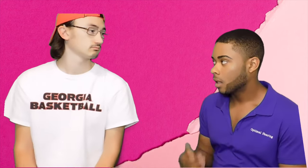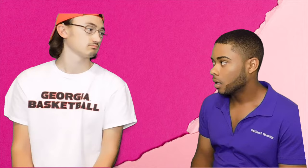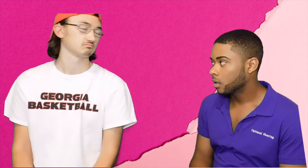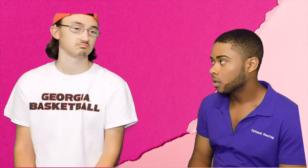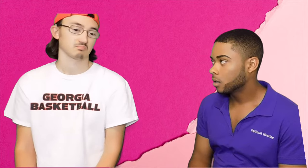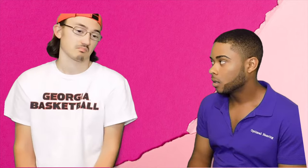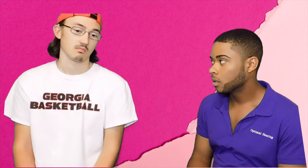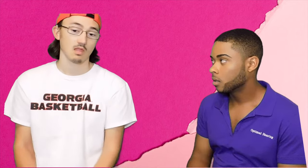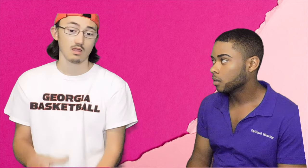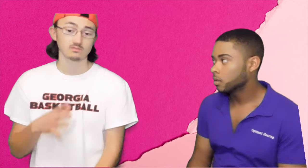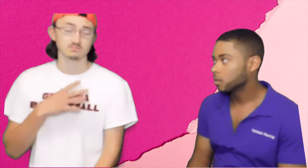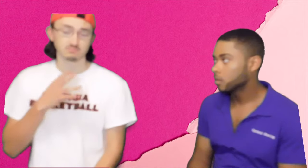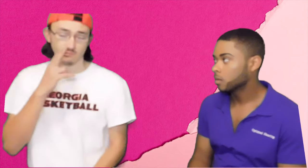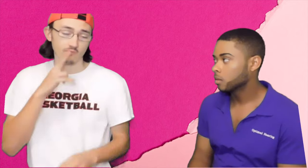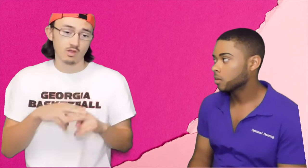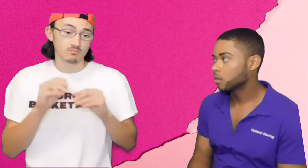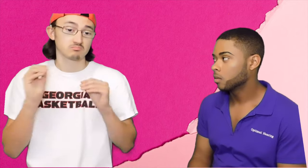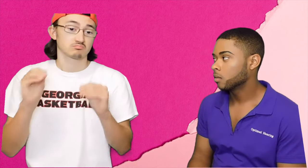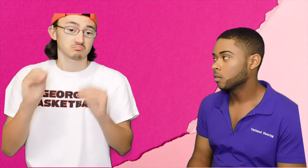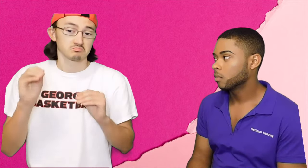What's that like? Luke: It's a lot of fun to teach